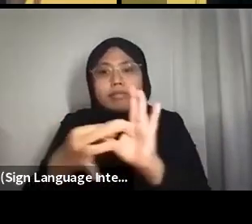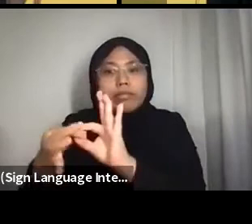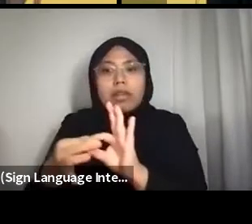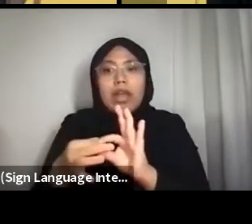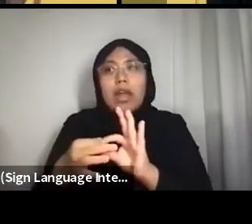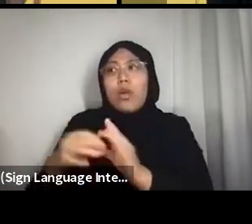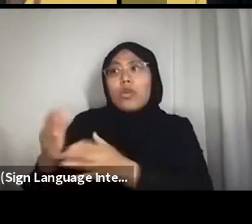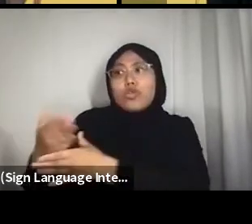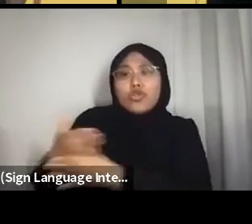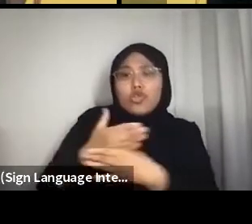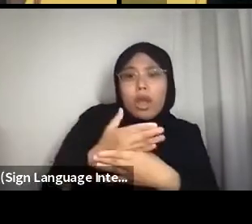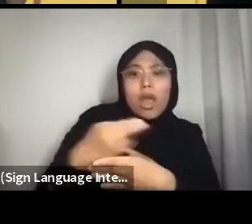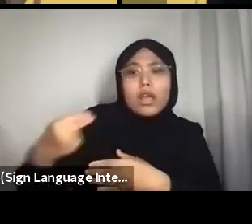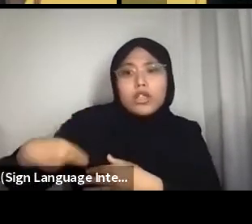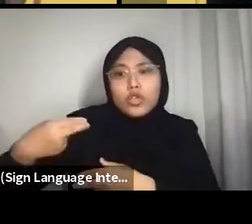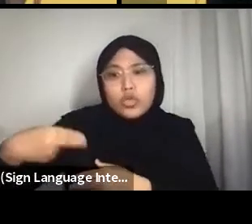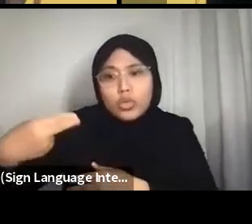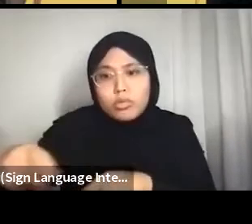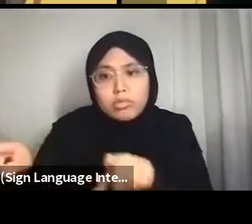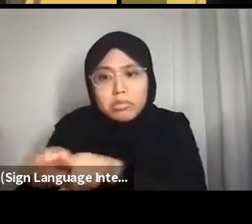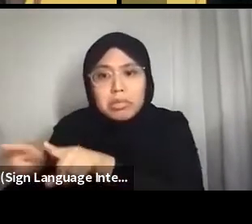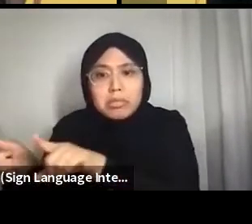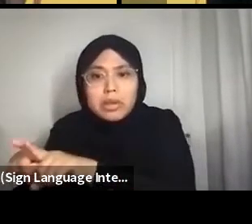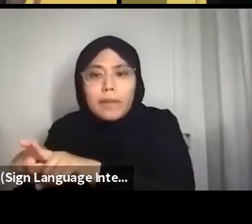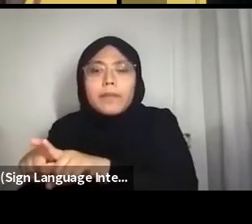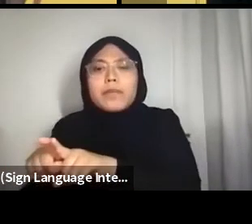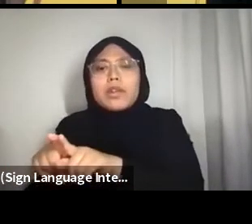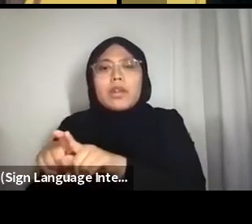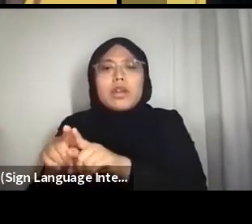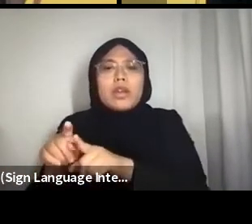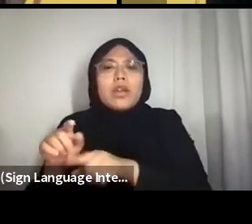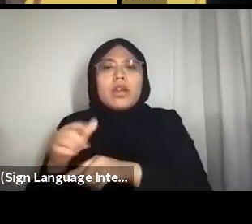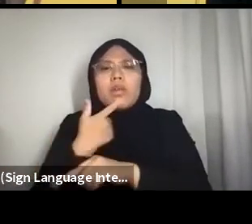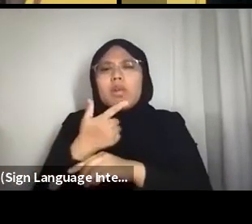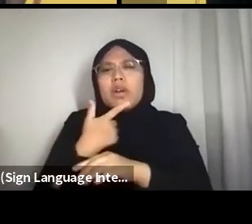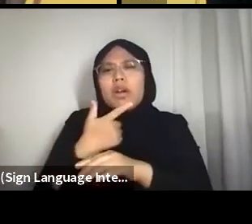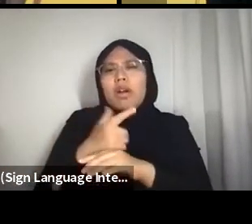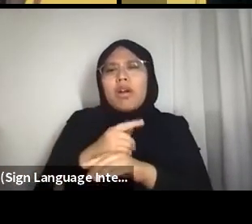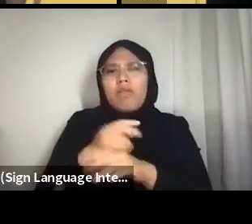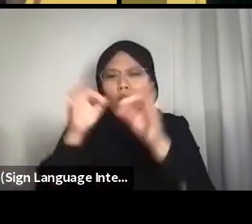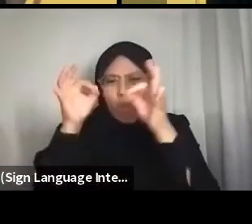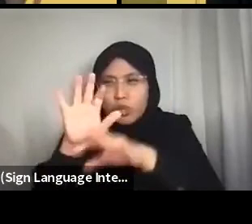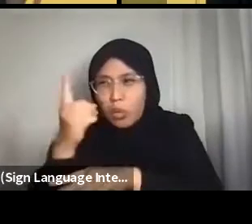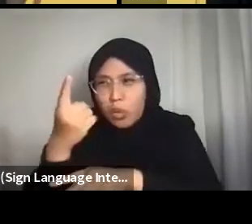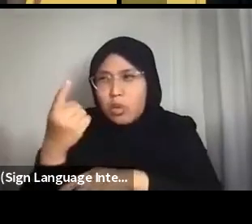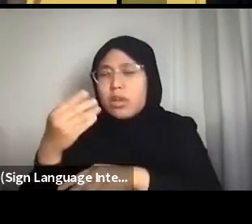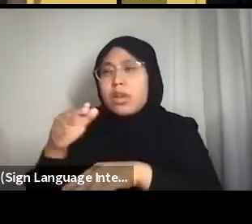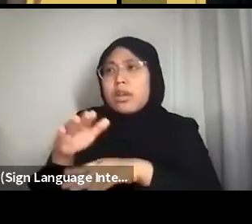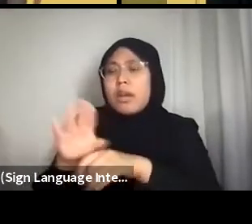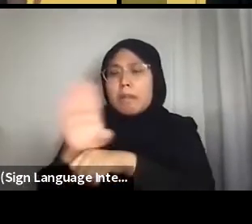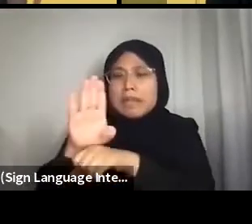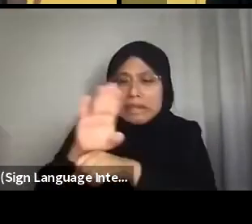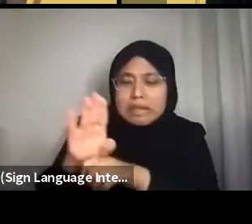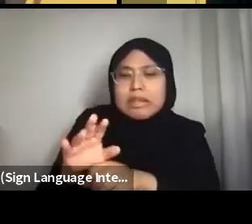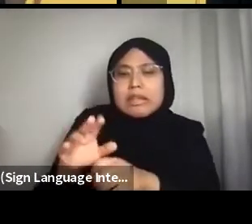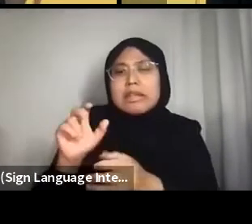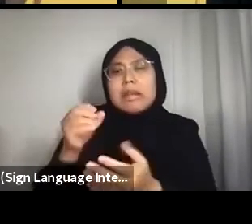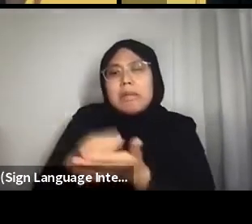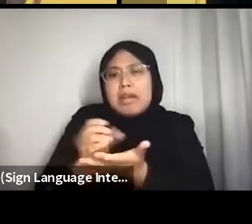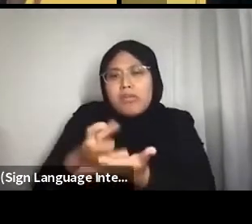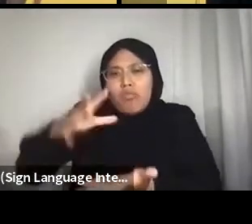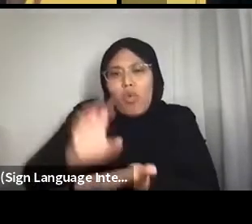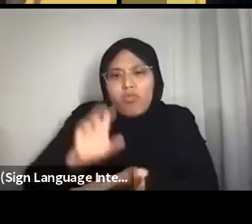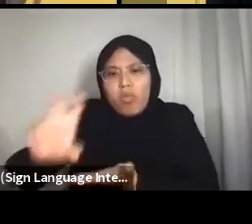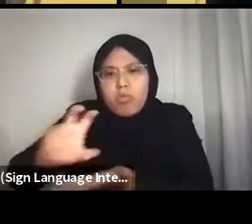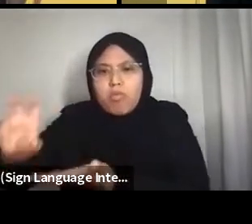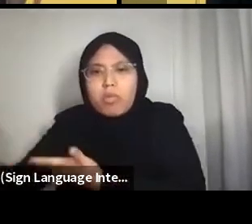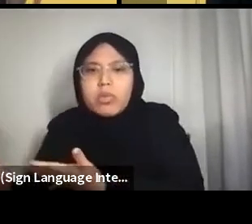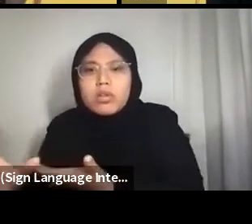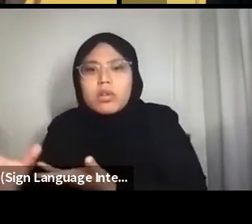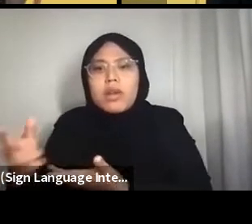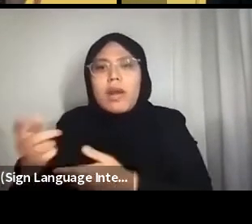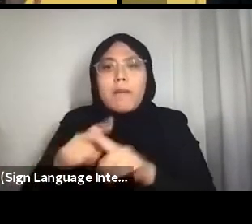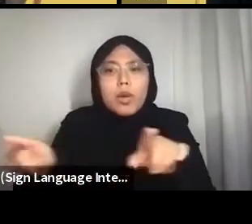instead of competing capitalistically to be a nation with the best resources and living conditions, maybe then will we be able to connect to the semangat of Mother Earth again.